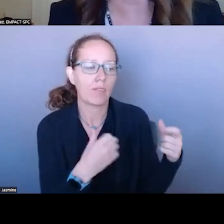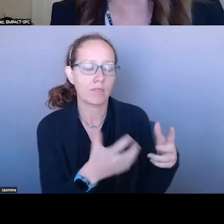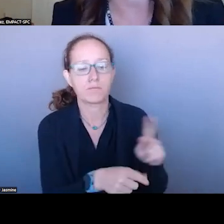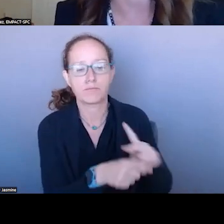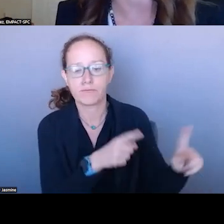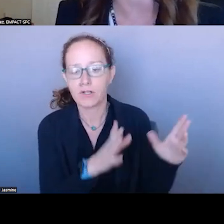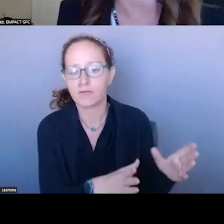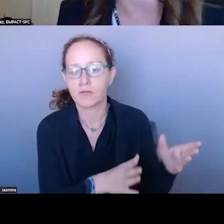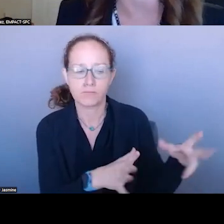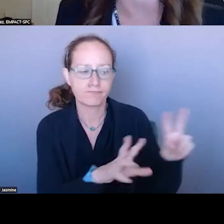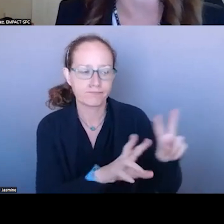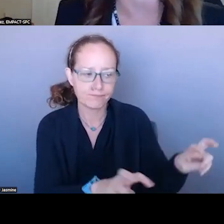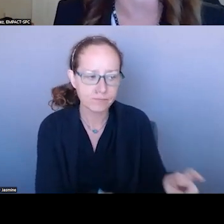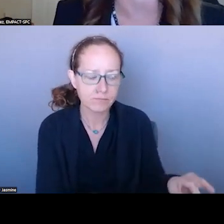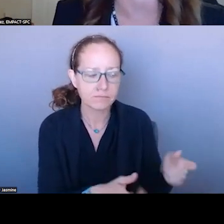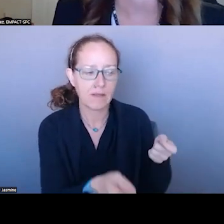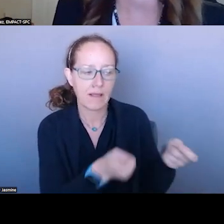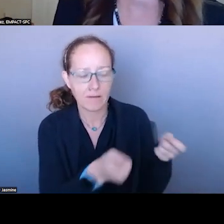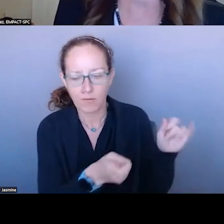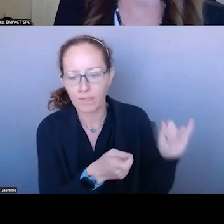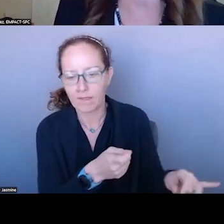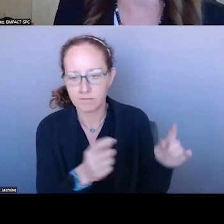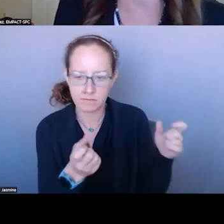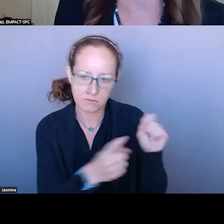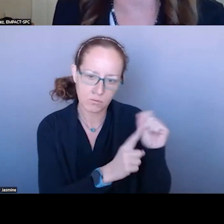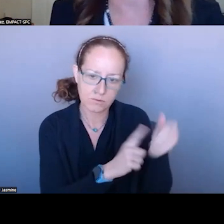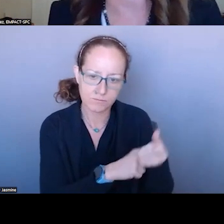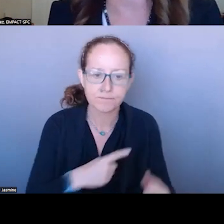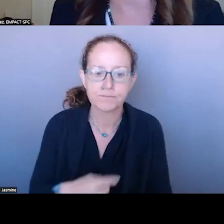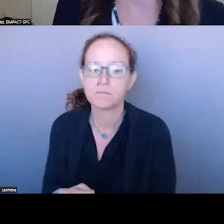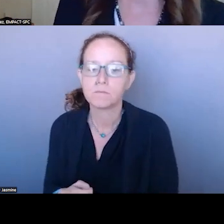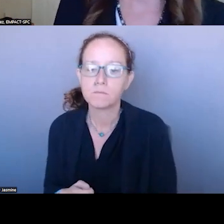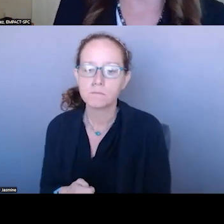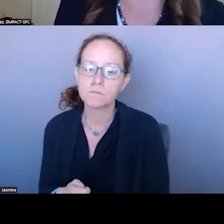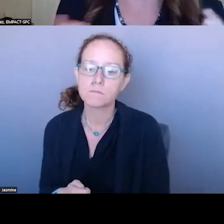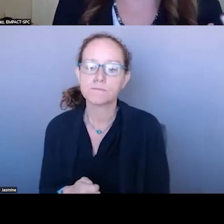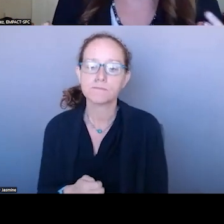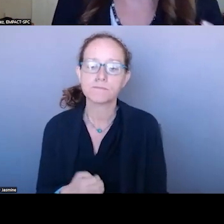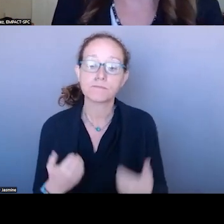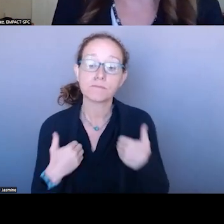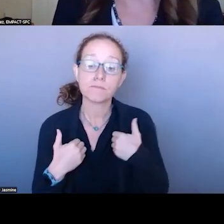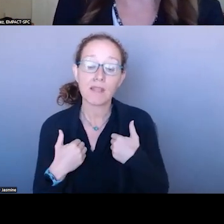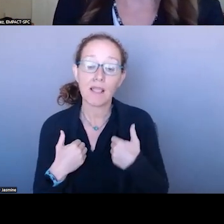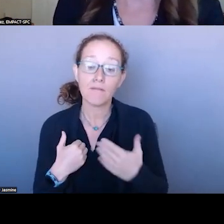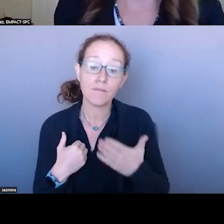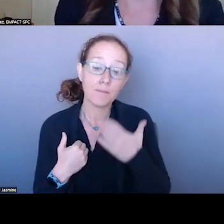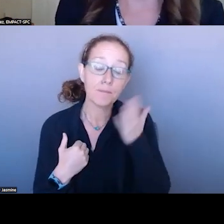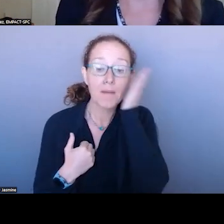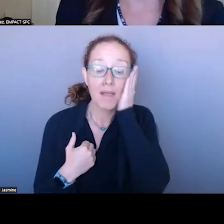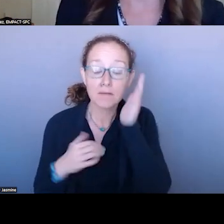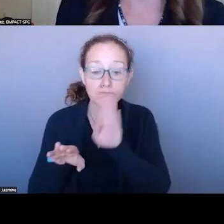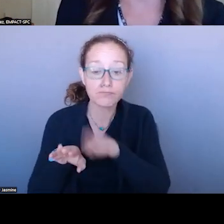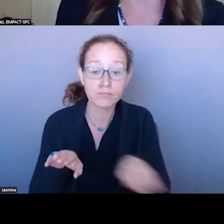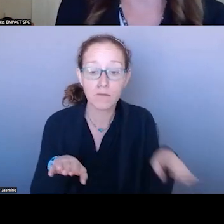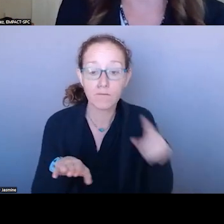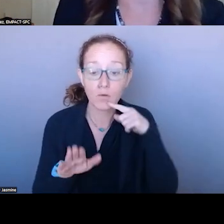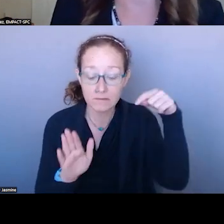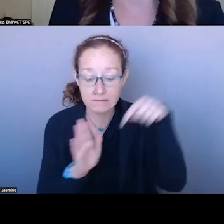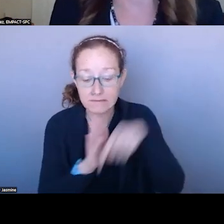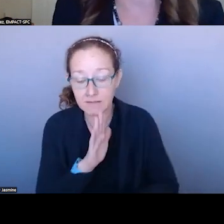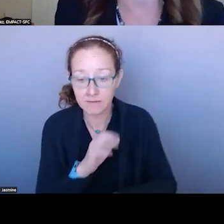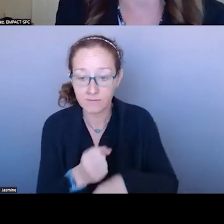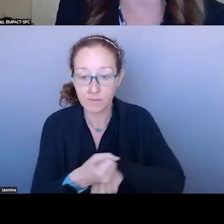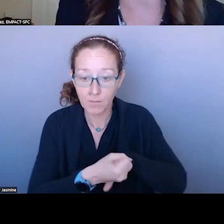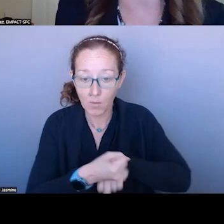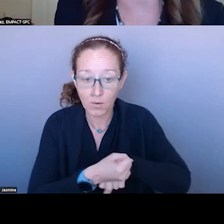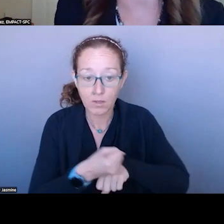AND ALSO BE ABLE TO HAVE INTENSIVE SUPPORT BEDS SO THEY CAN DEAL